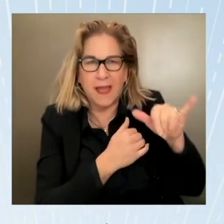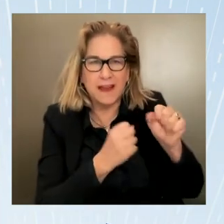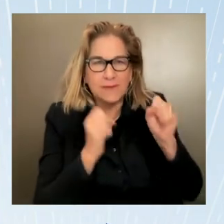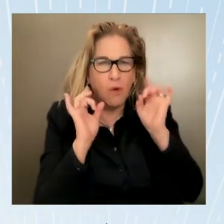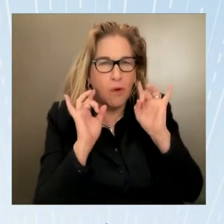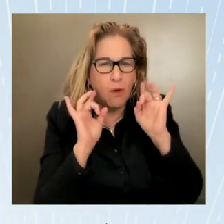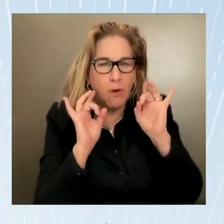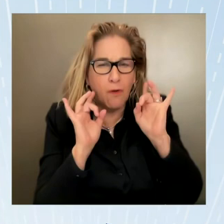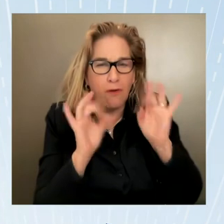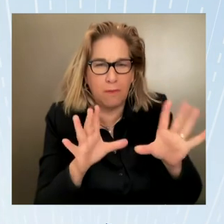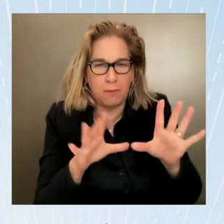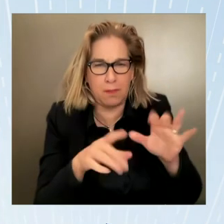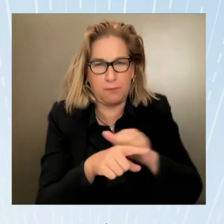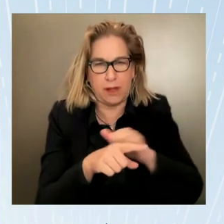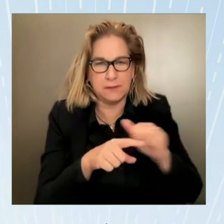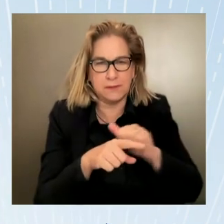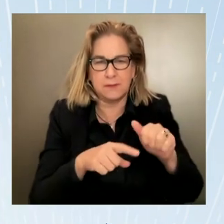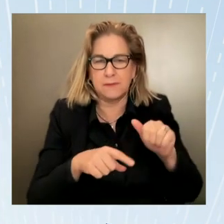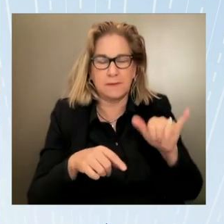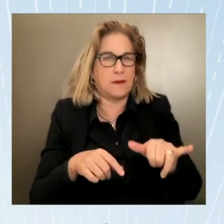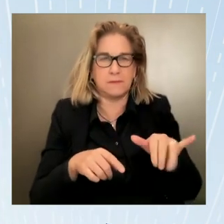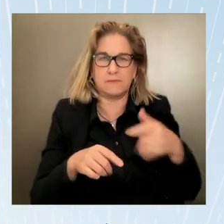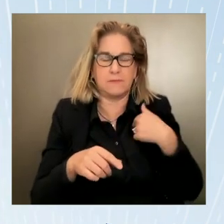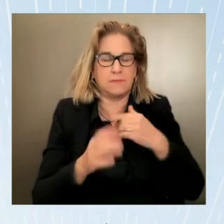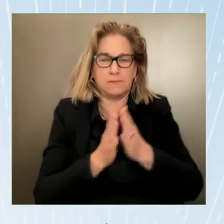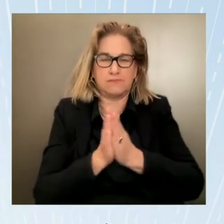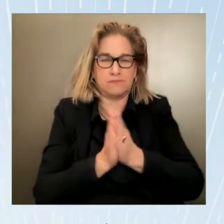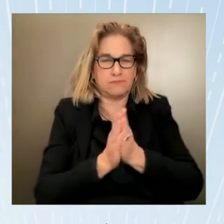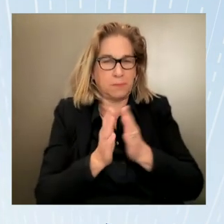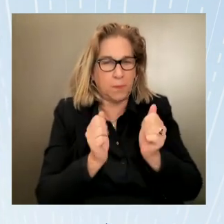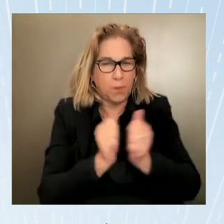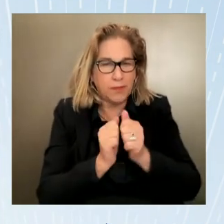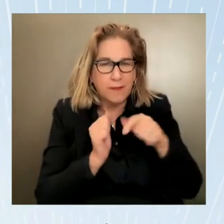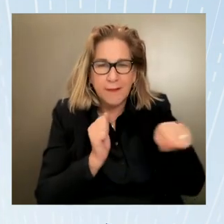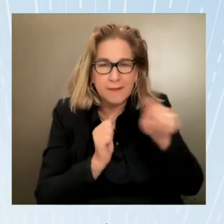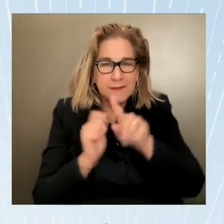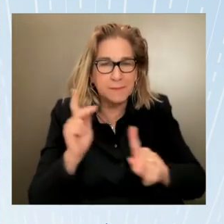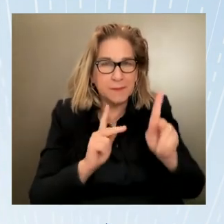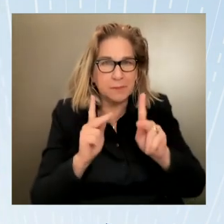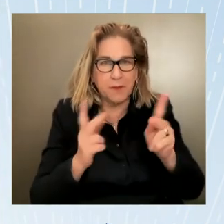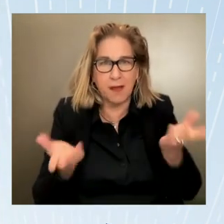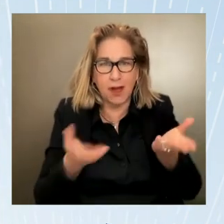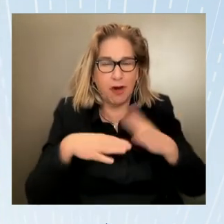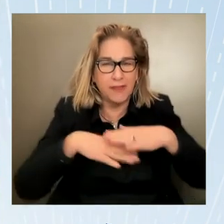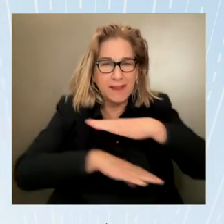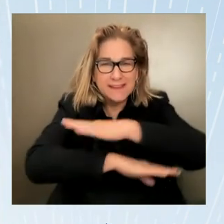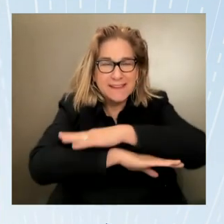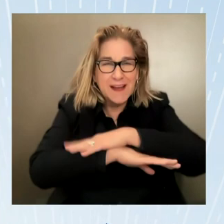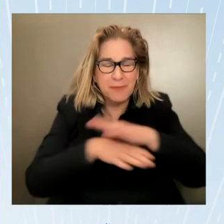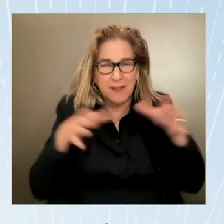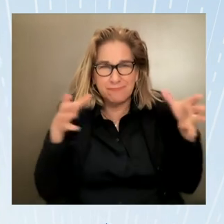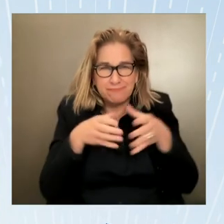who are listening in we are working across so many different lines of effort we're working